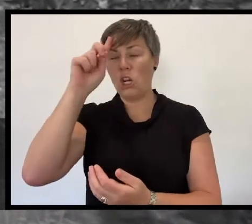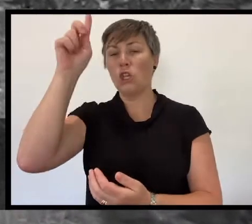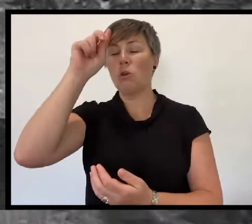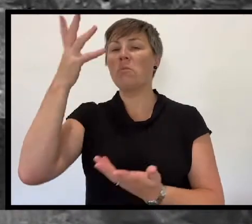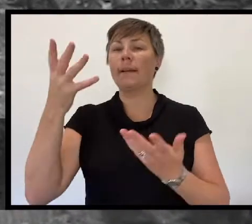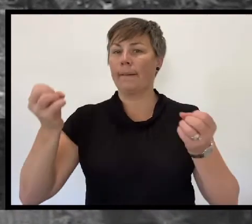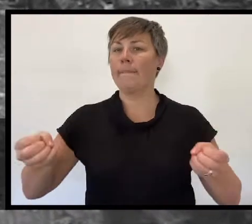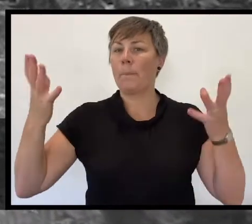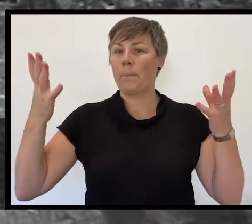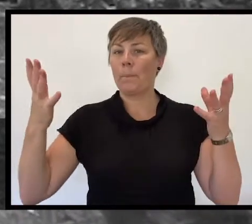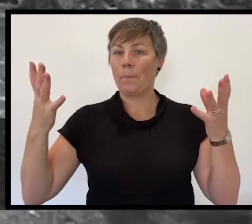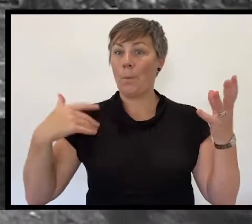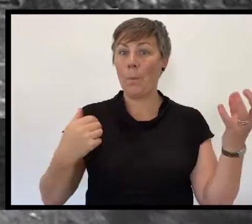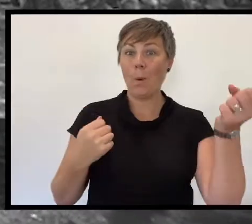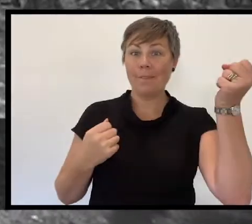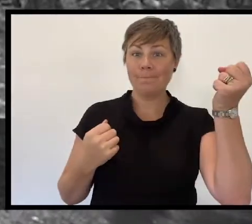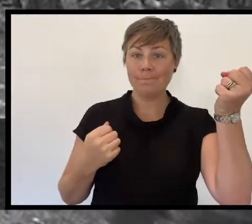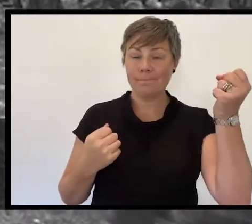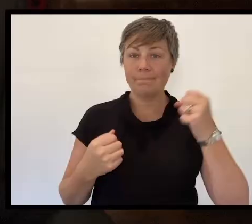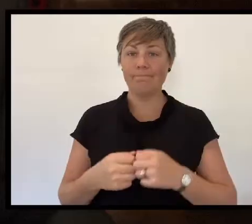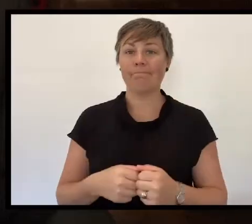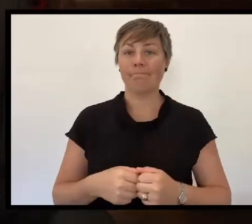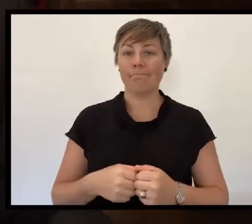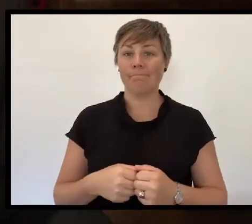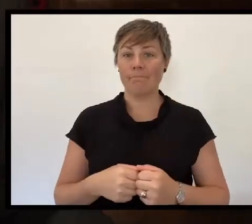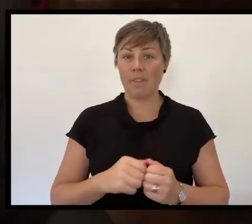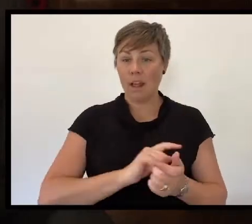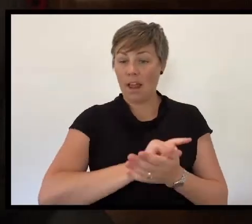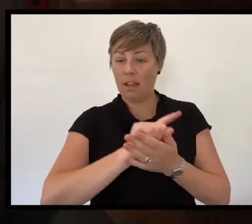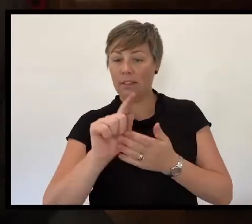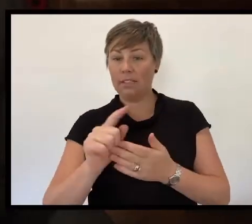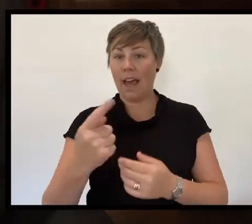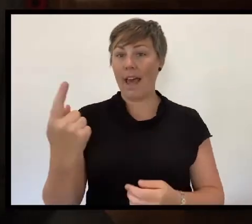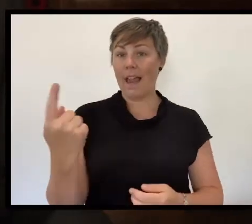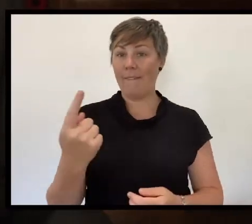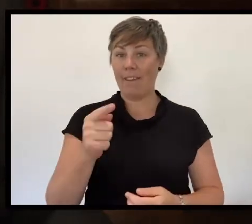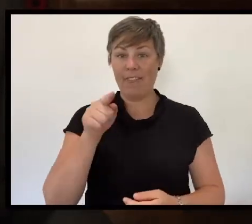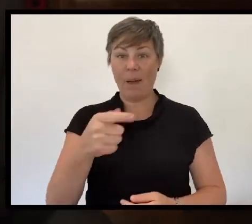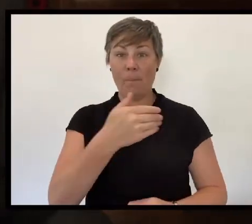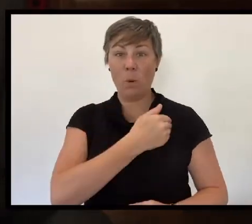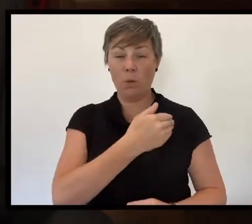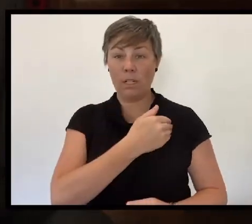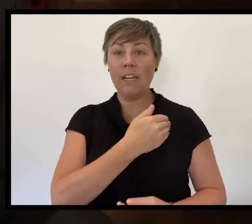The guns on the Western Front fell silent at 11am the same day. At that moment,